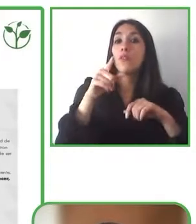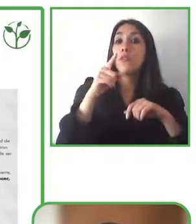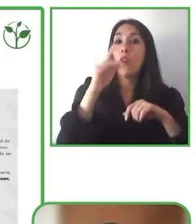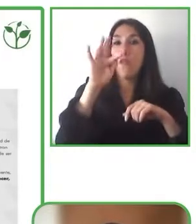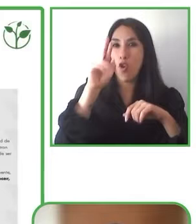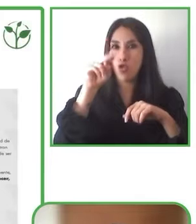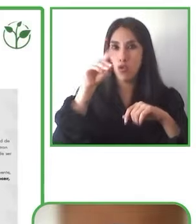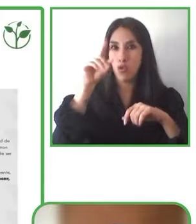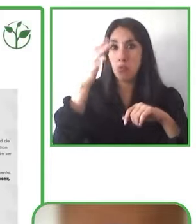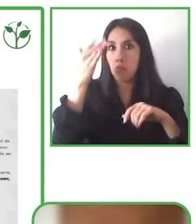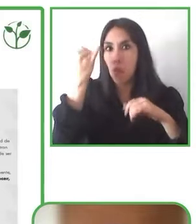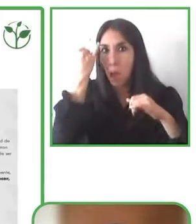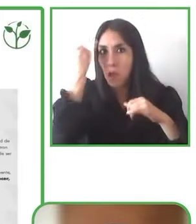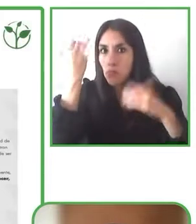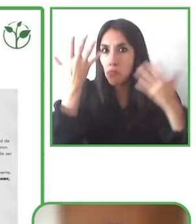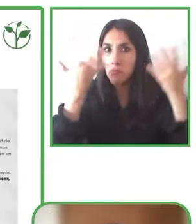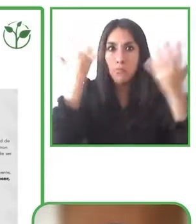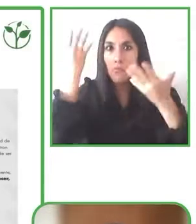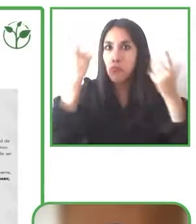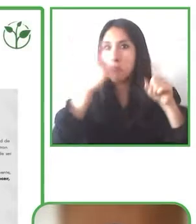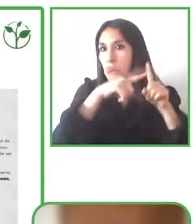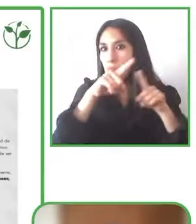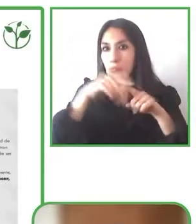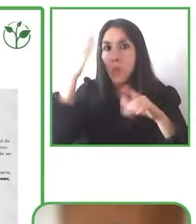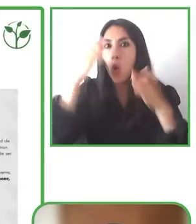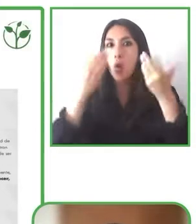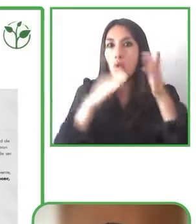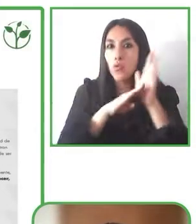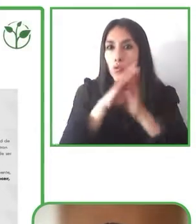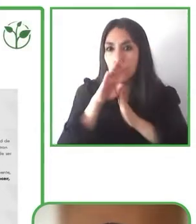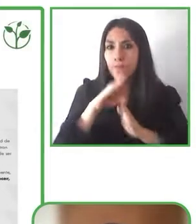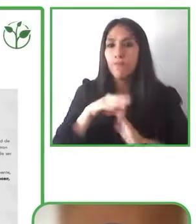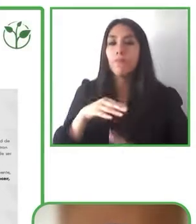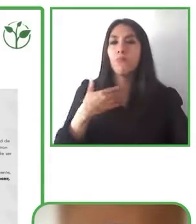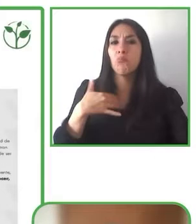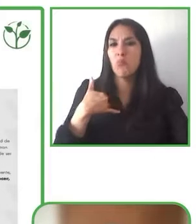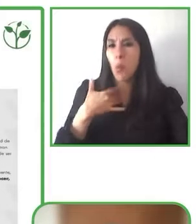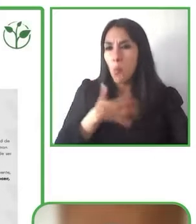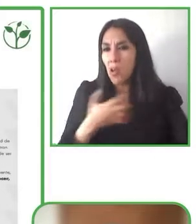are also wondering about this basically it's because there is no